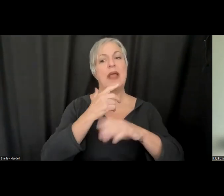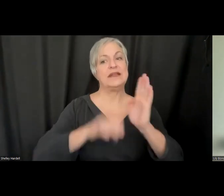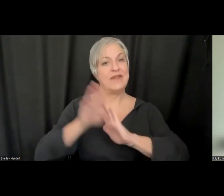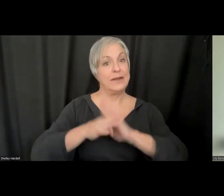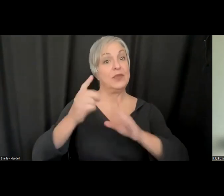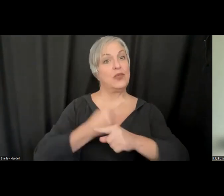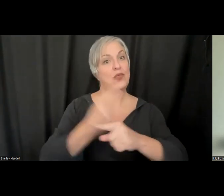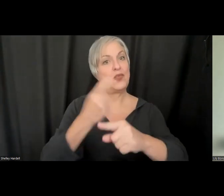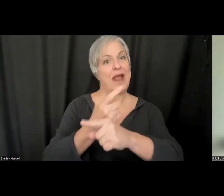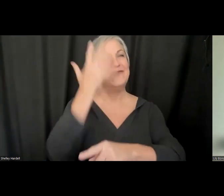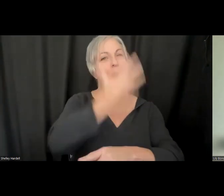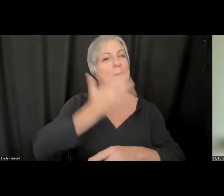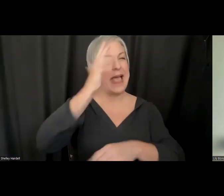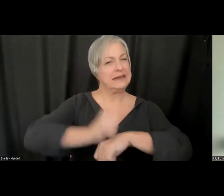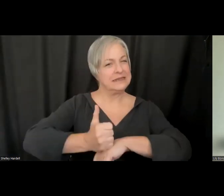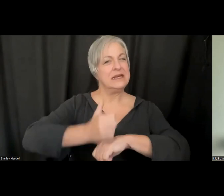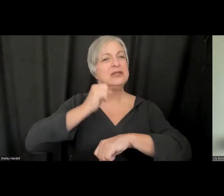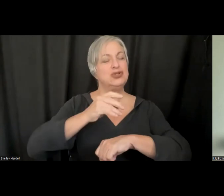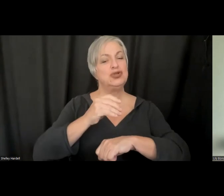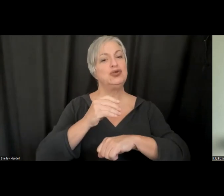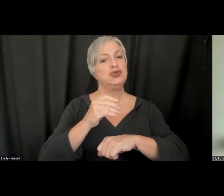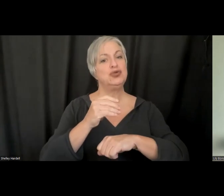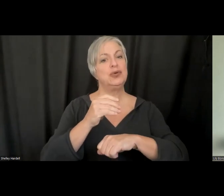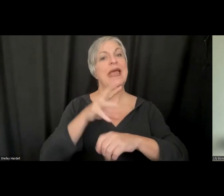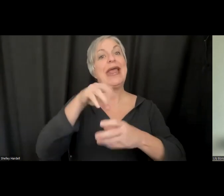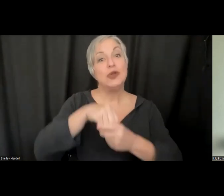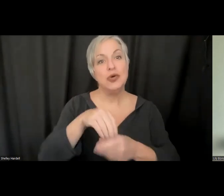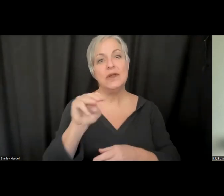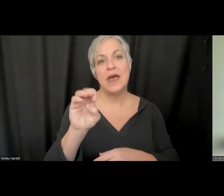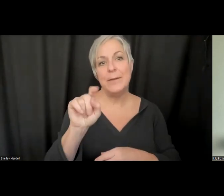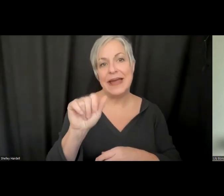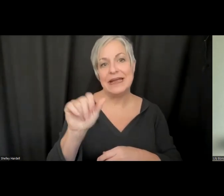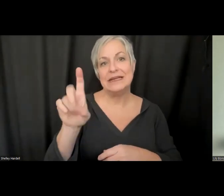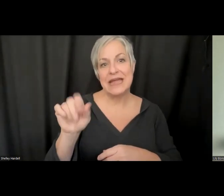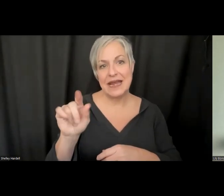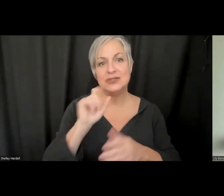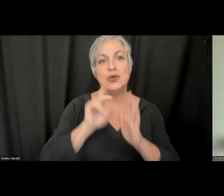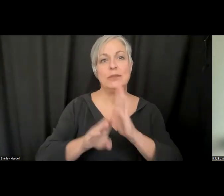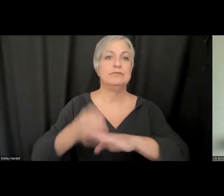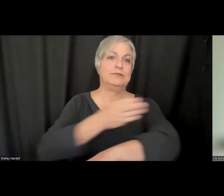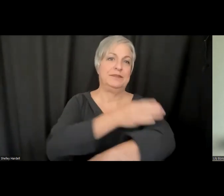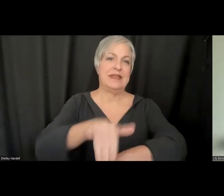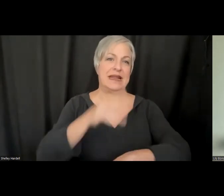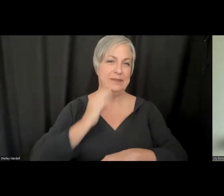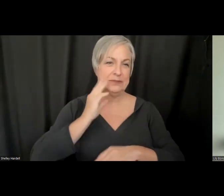metadata to really evolve in this experience. There are